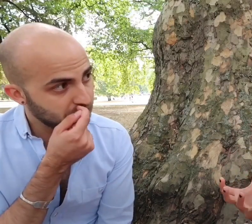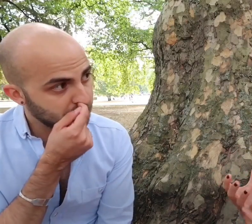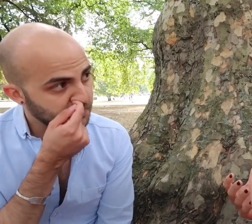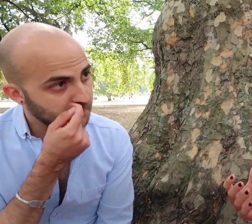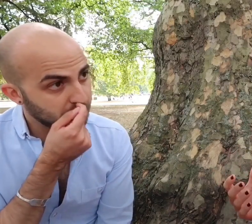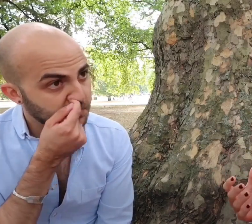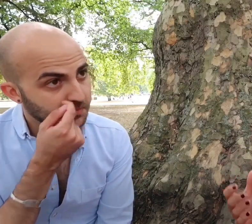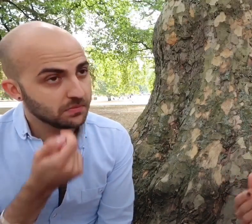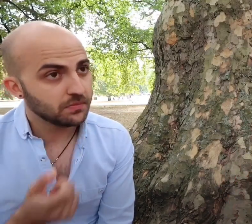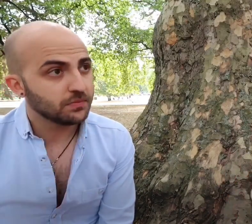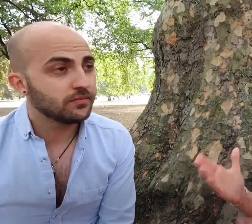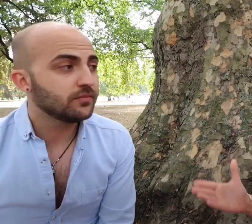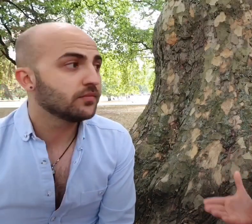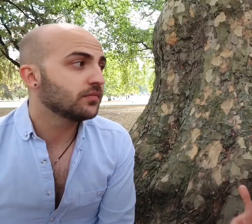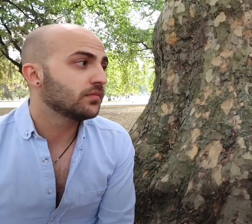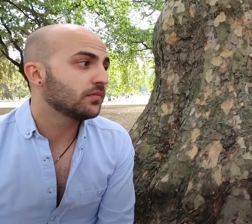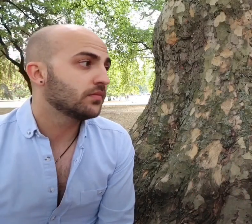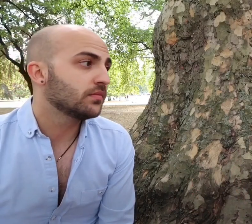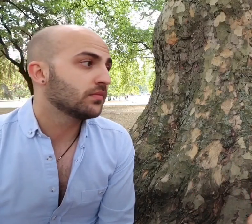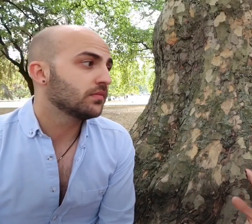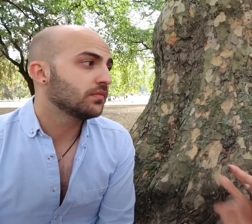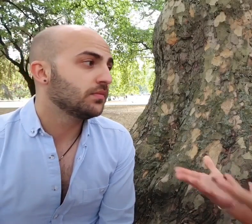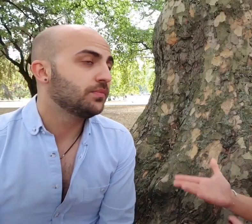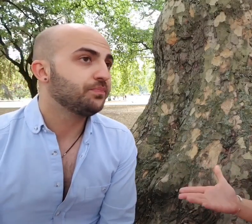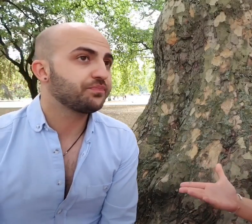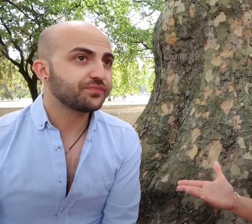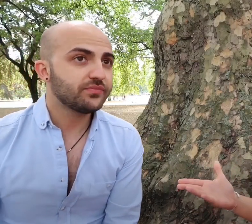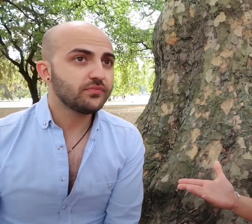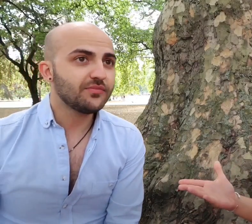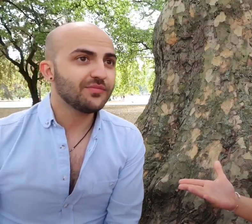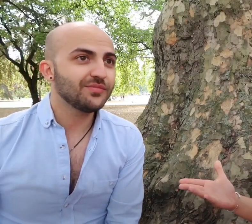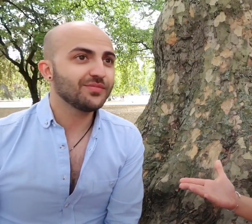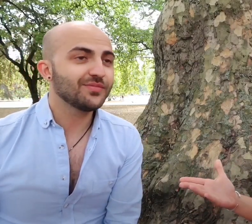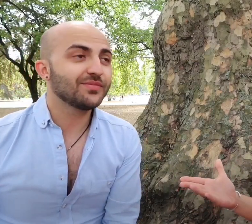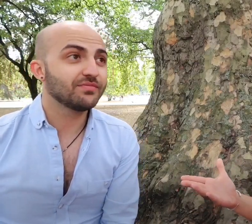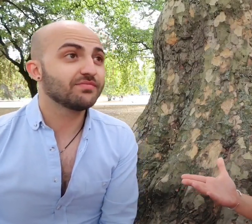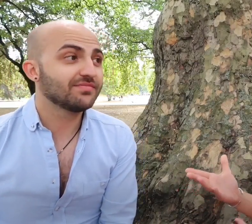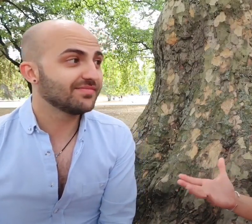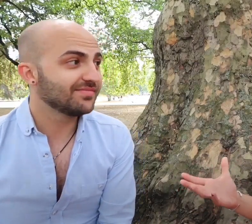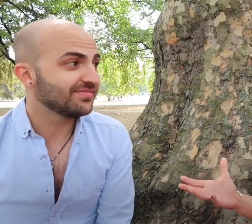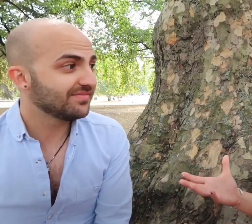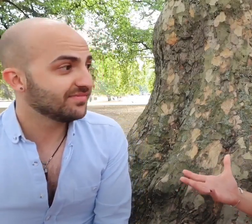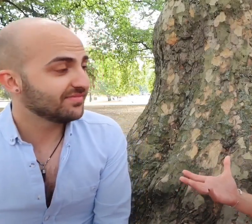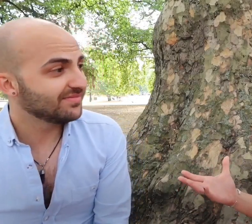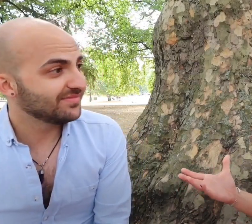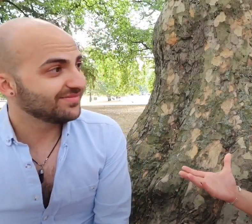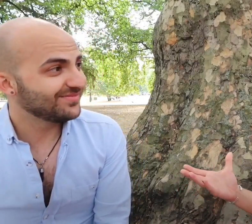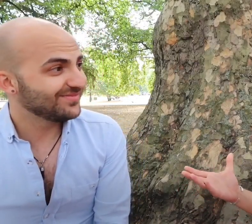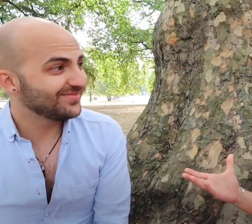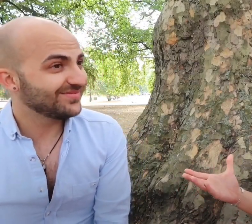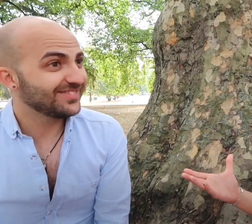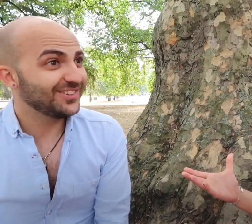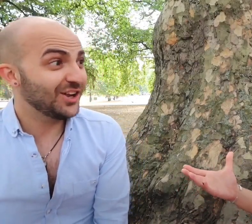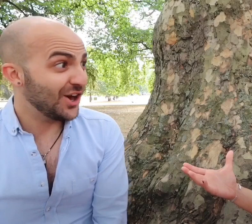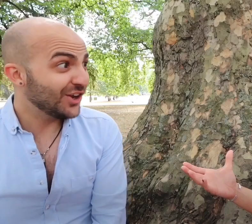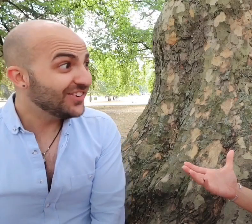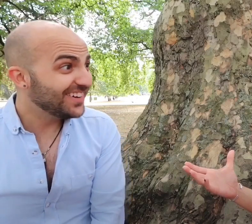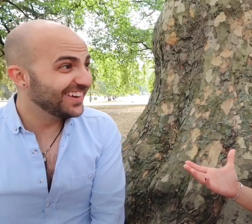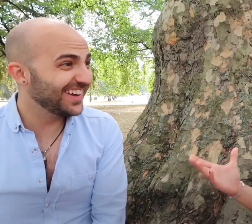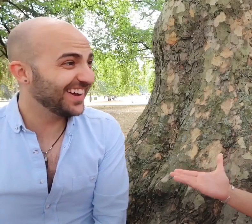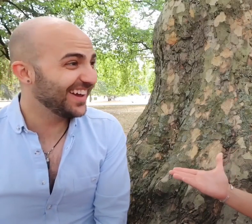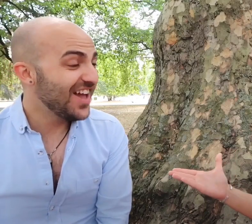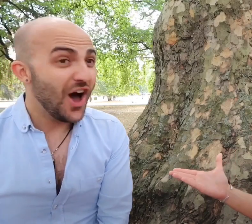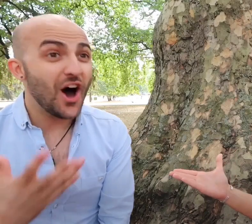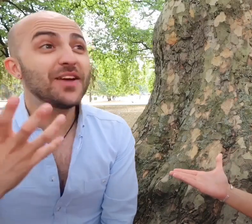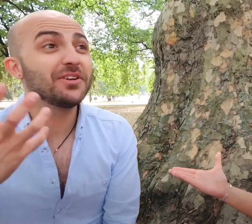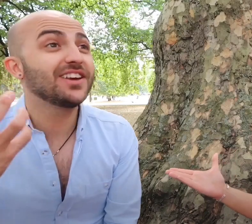apart from have these discussions and ... is there anything? Learn.